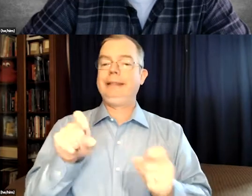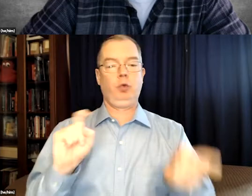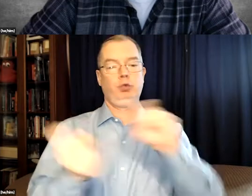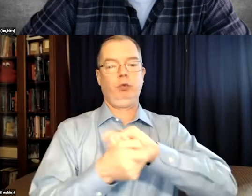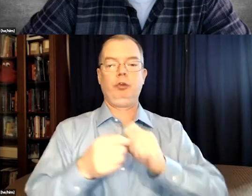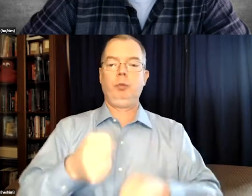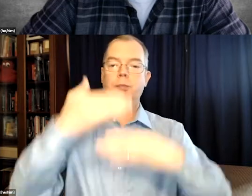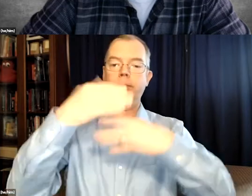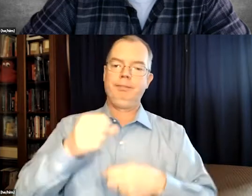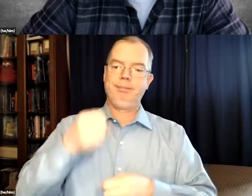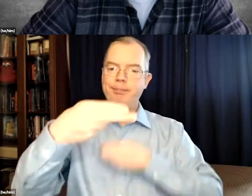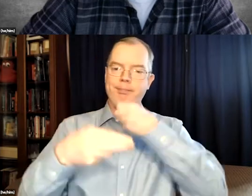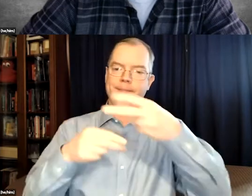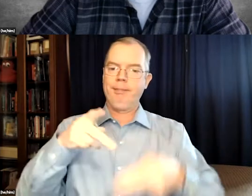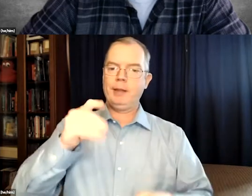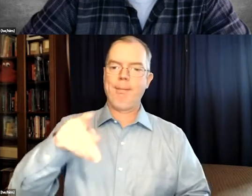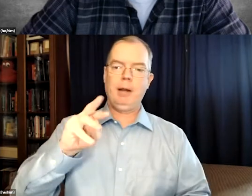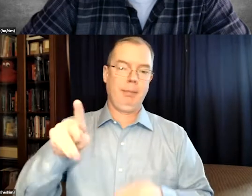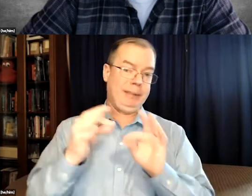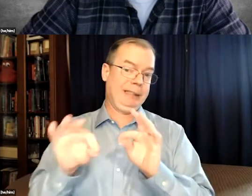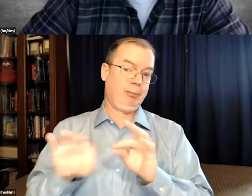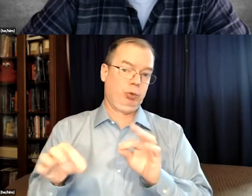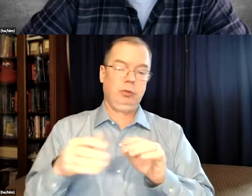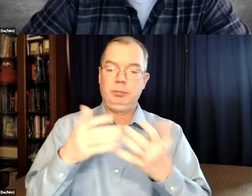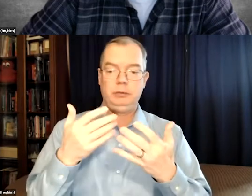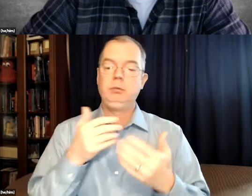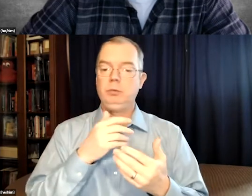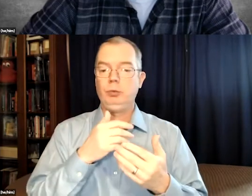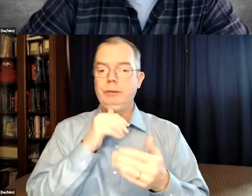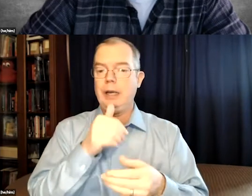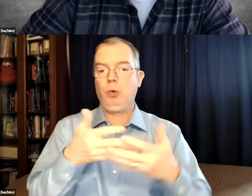then I feel very strongly they need to switch to pop up captions